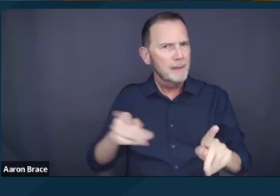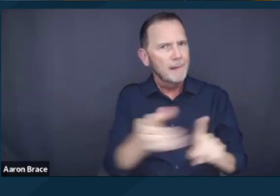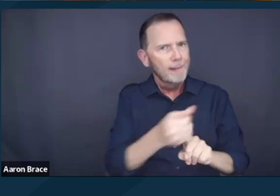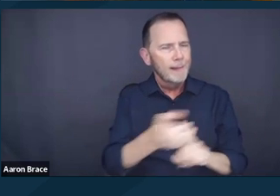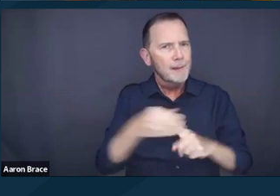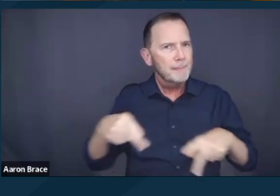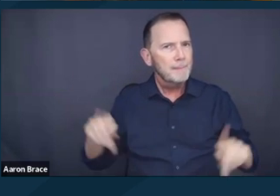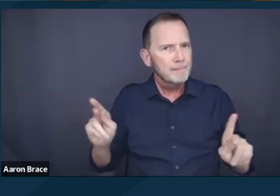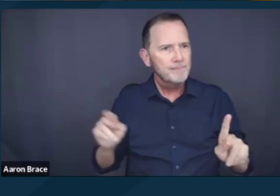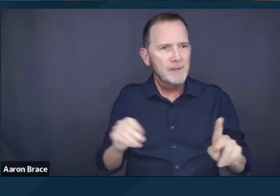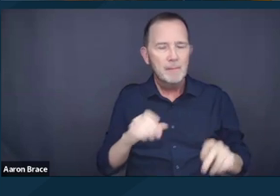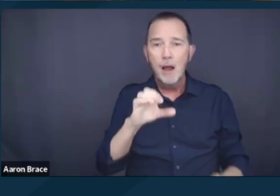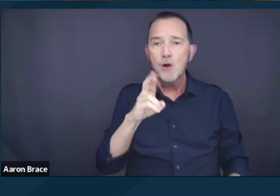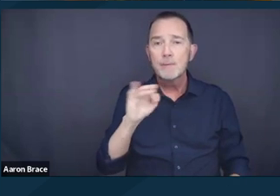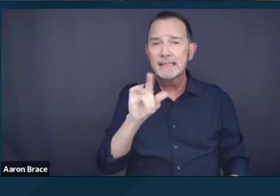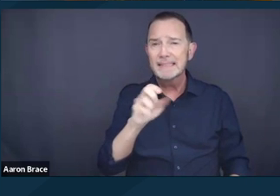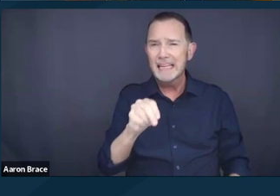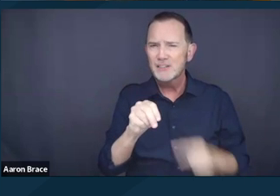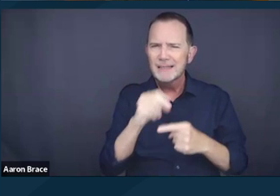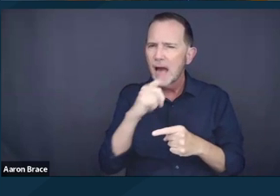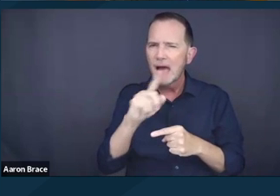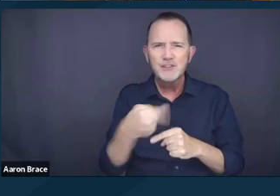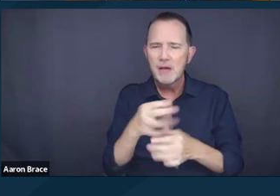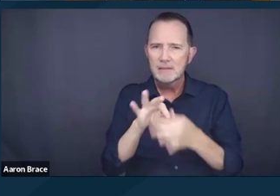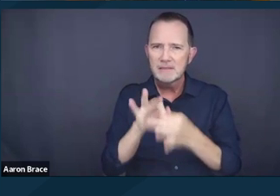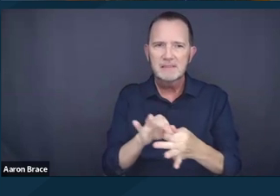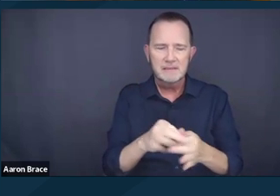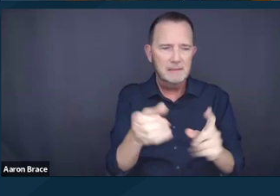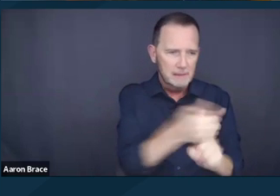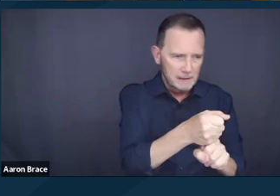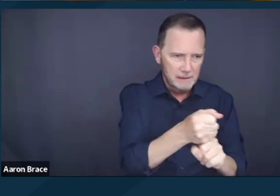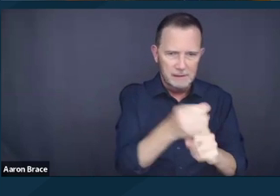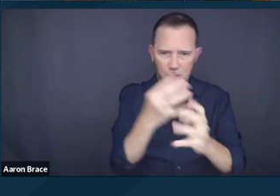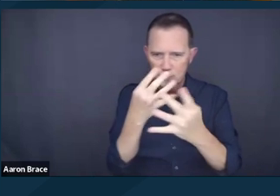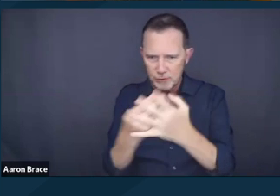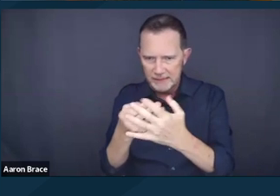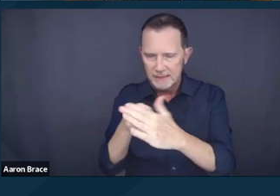is far broader and more sweeping than just this narrow definition and interpretation.